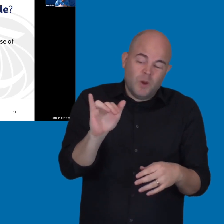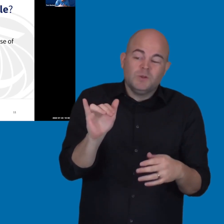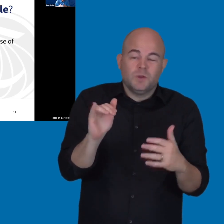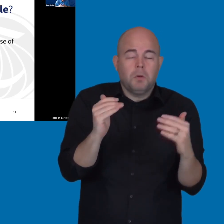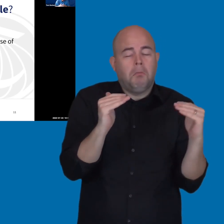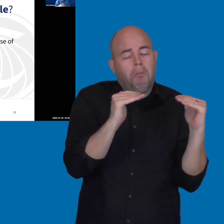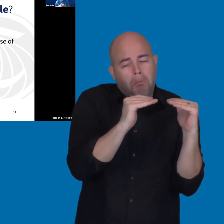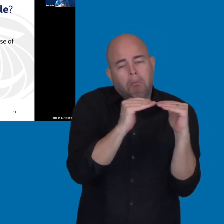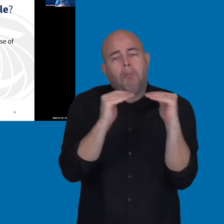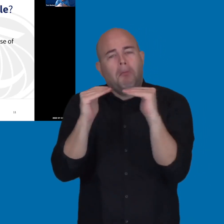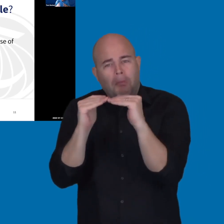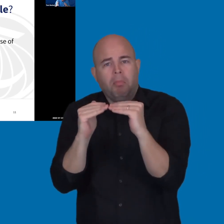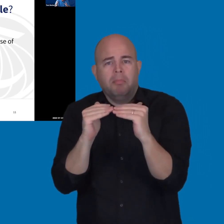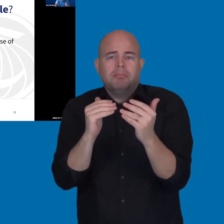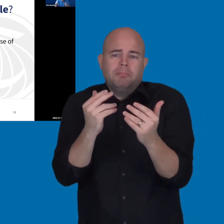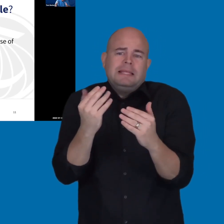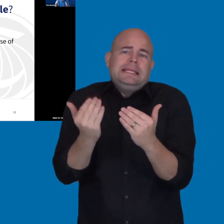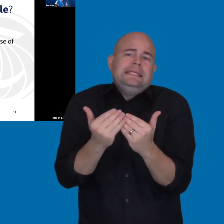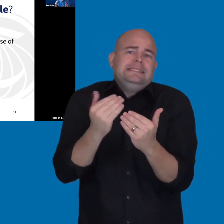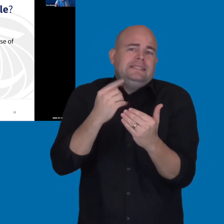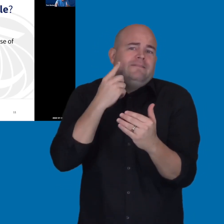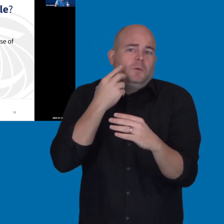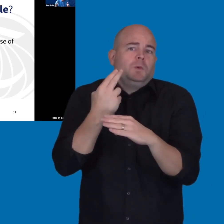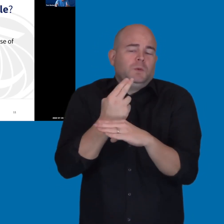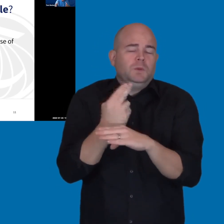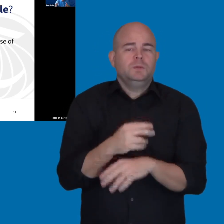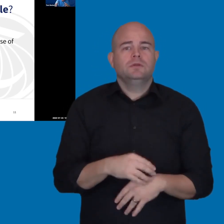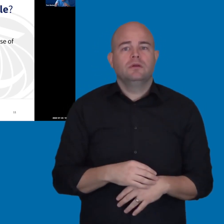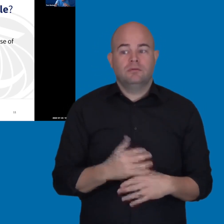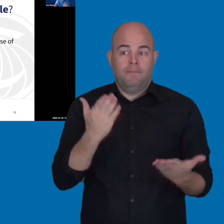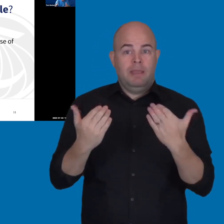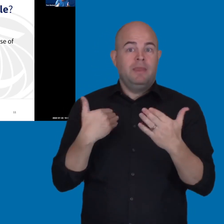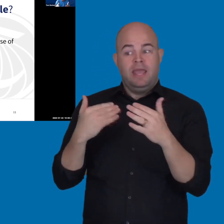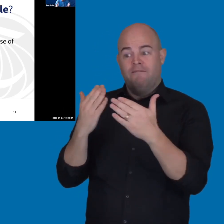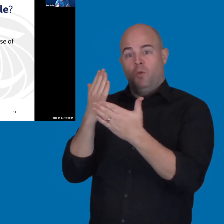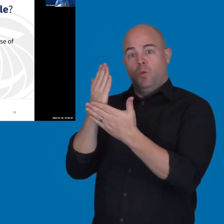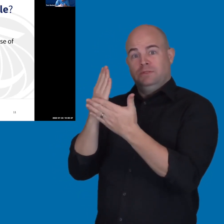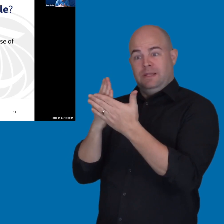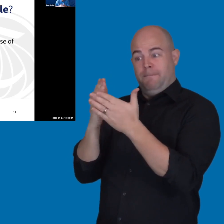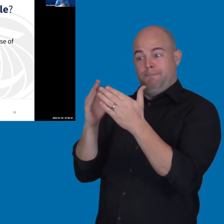So, you may have a system that is inaccessible to some people,